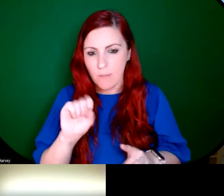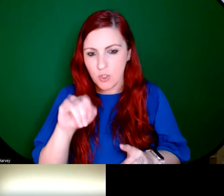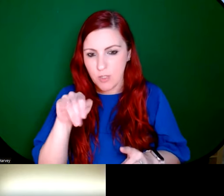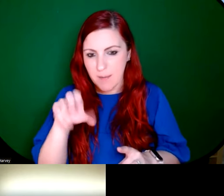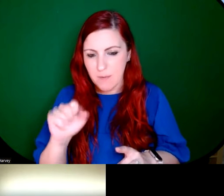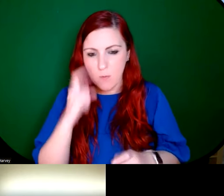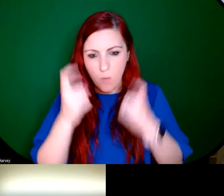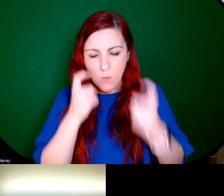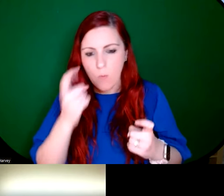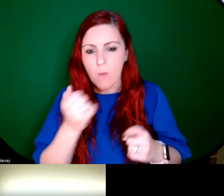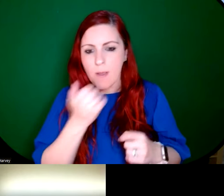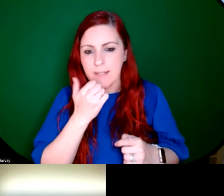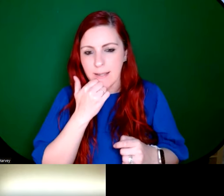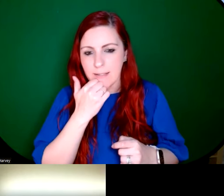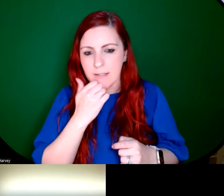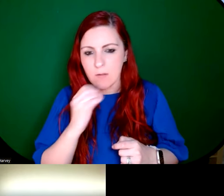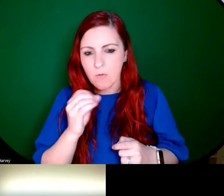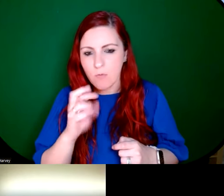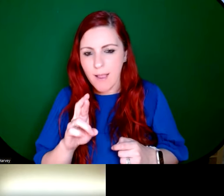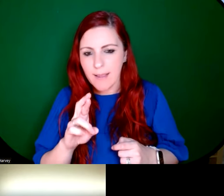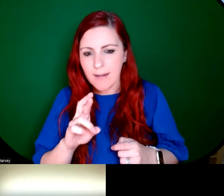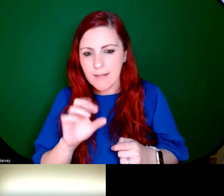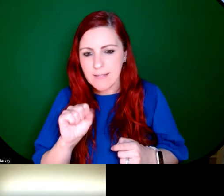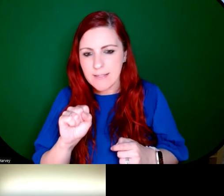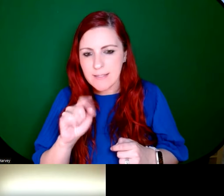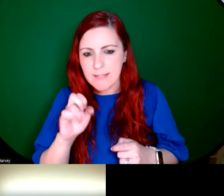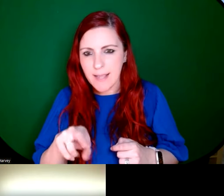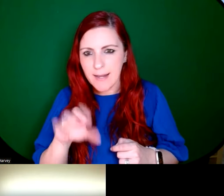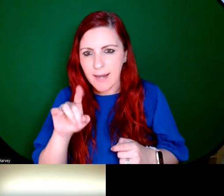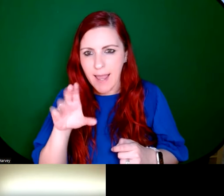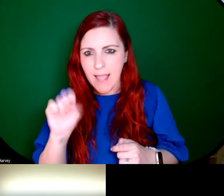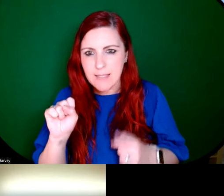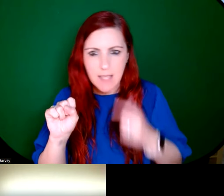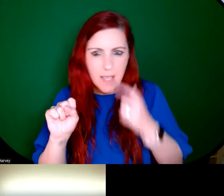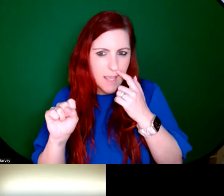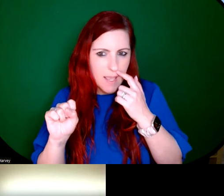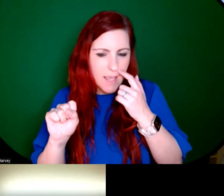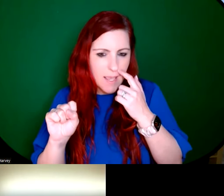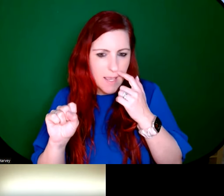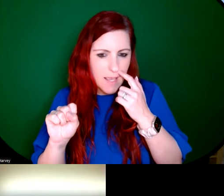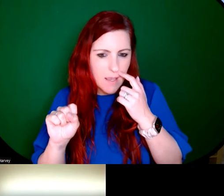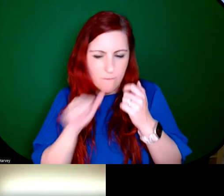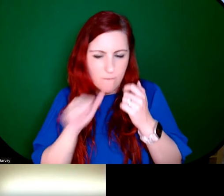of the Ethel Rhind stained glass is, if you have it. Now, is that the first one you showed? Yes.